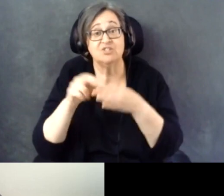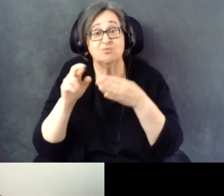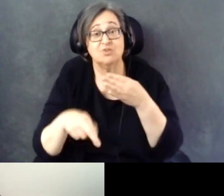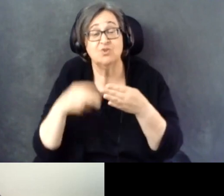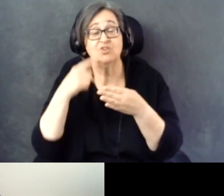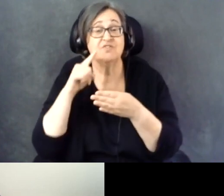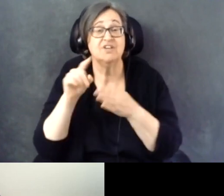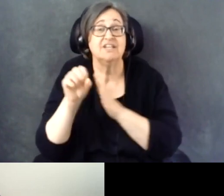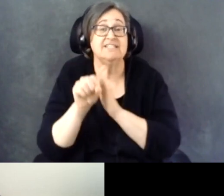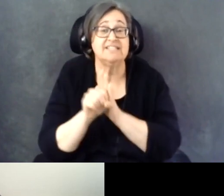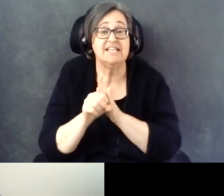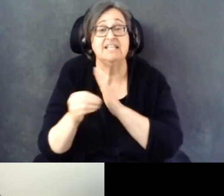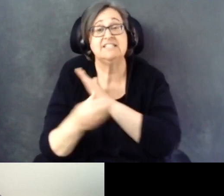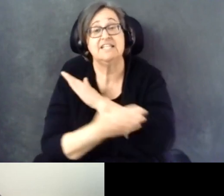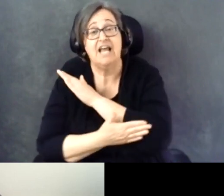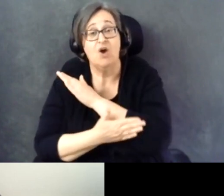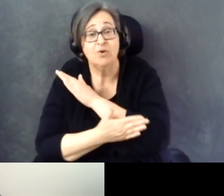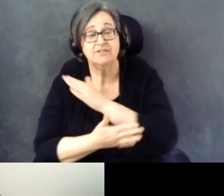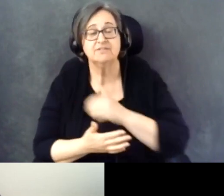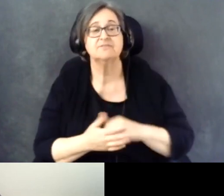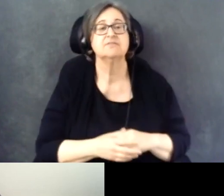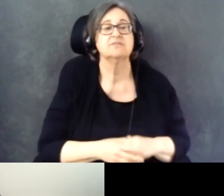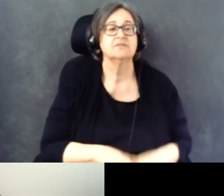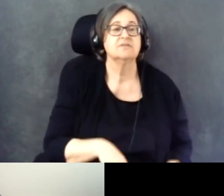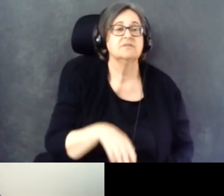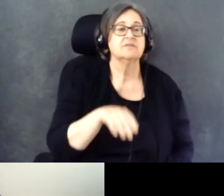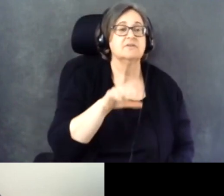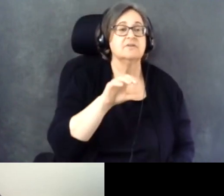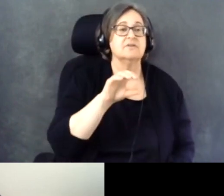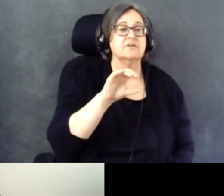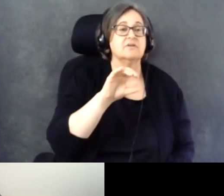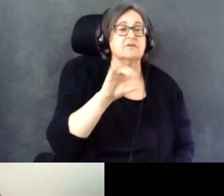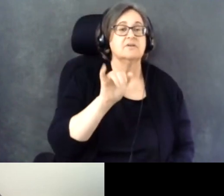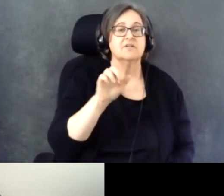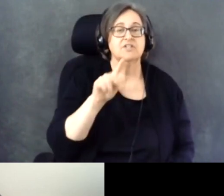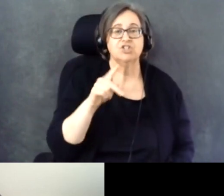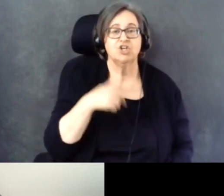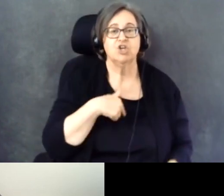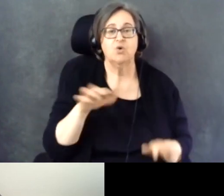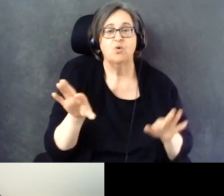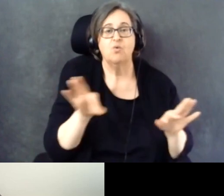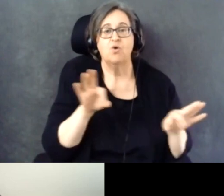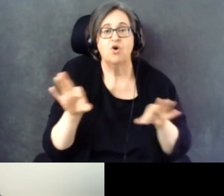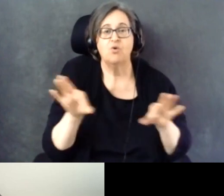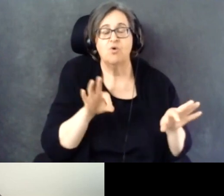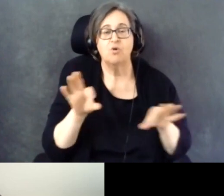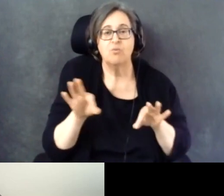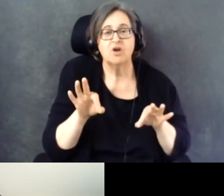So telephone numbers were drawn from the target smart voter file.